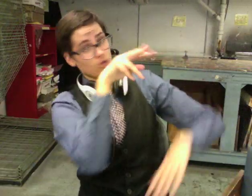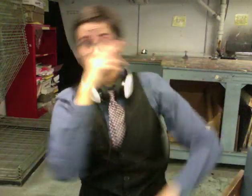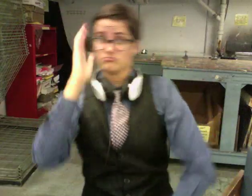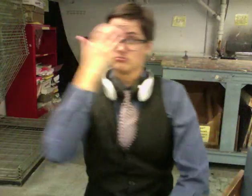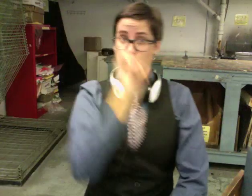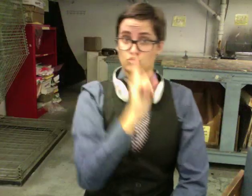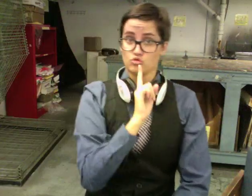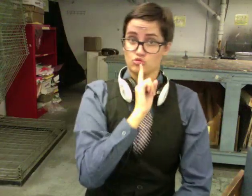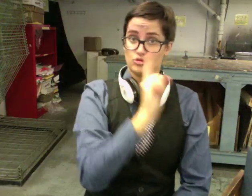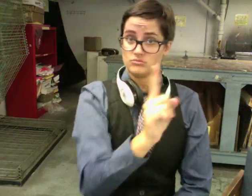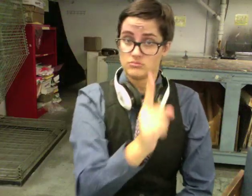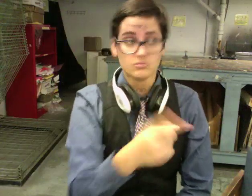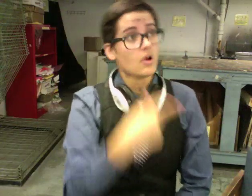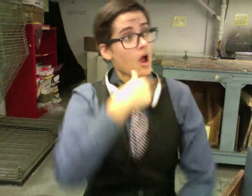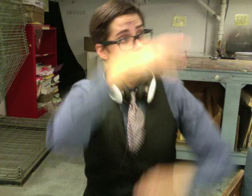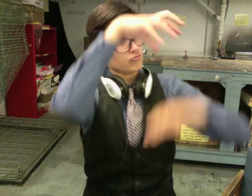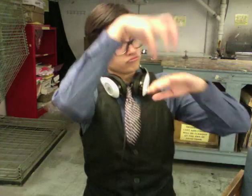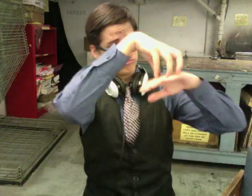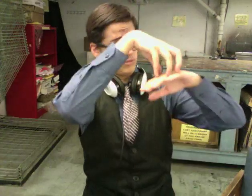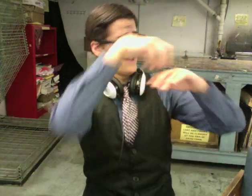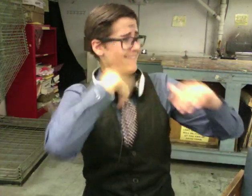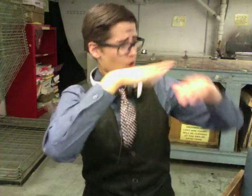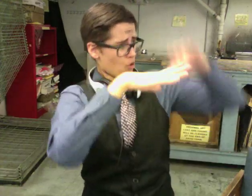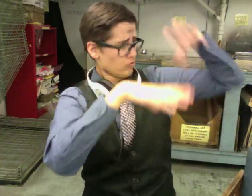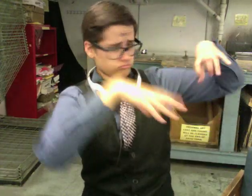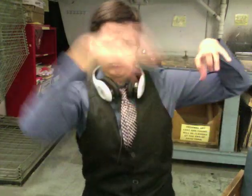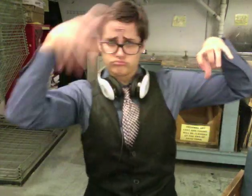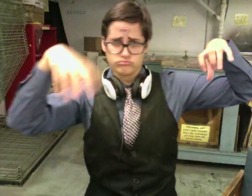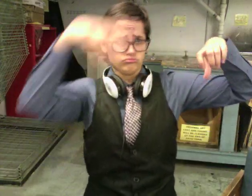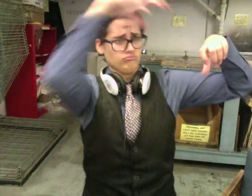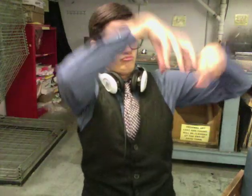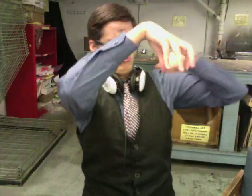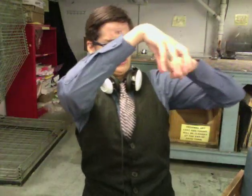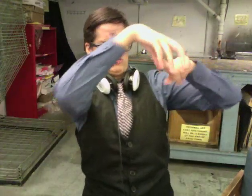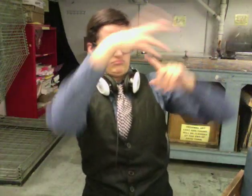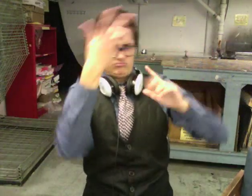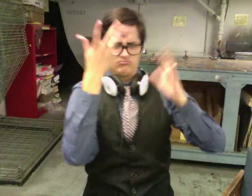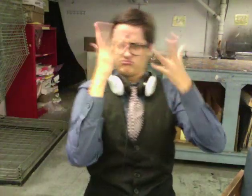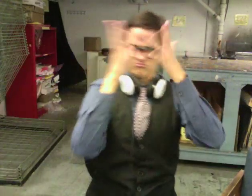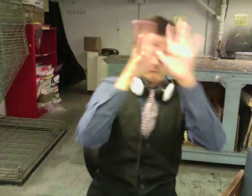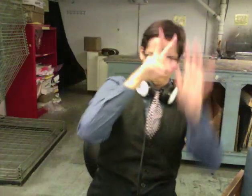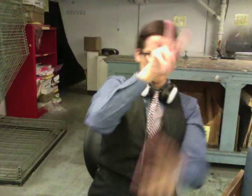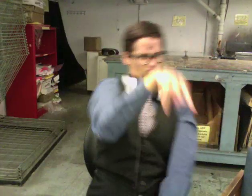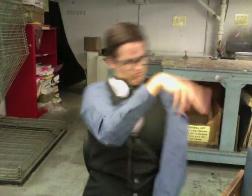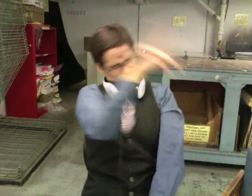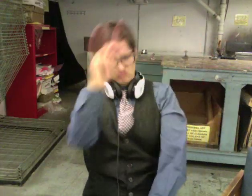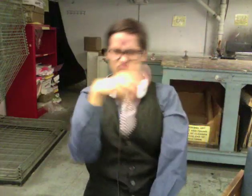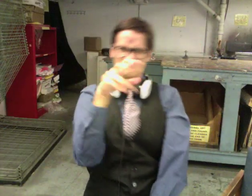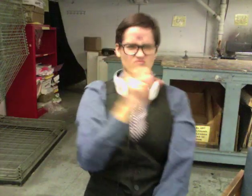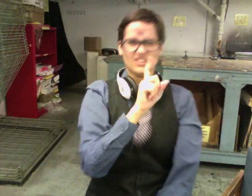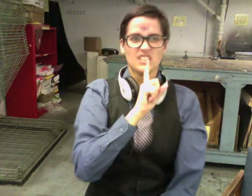explained Carlos and his perfect hair, "like it's just right there when you look at it!